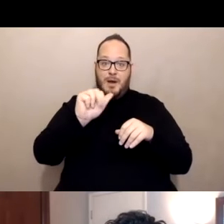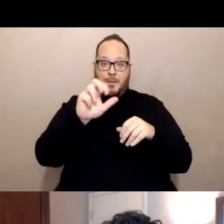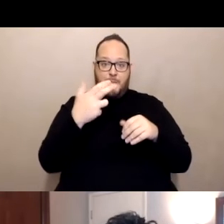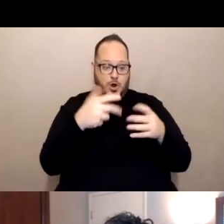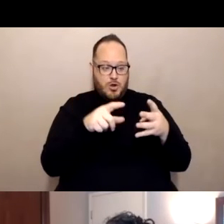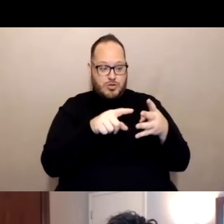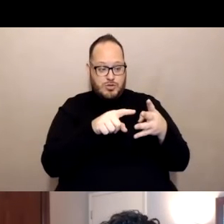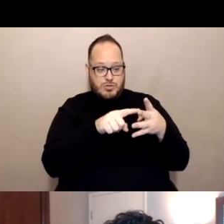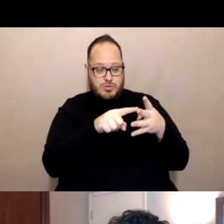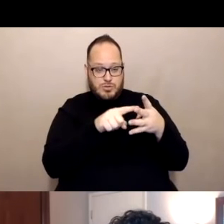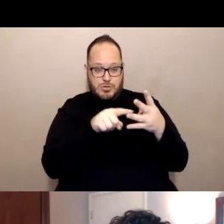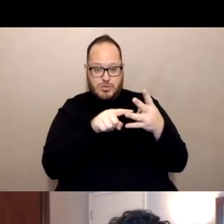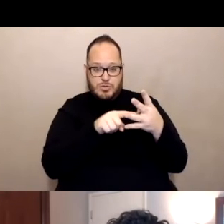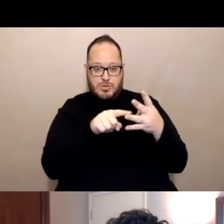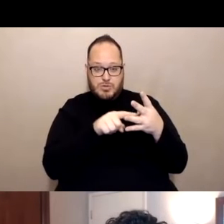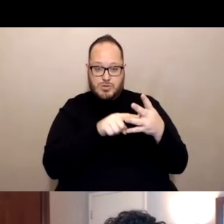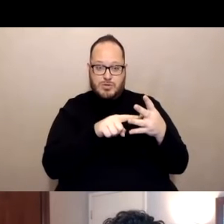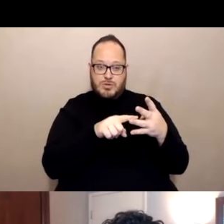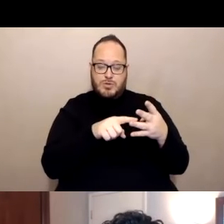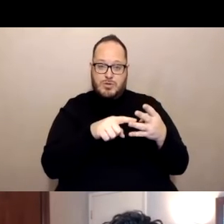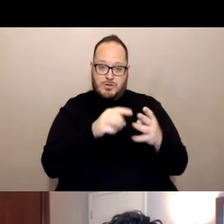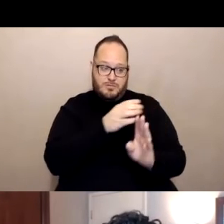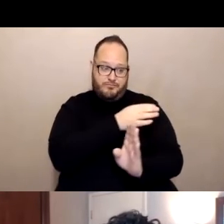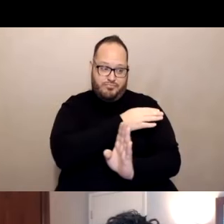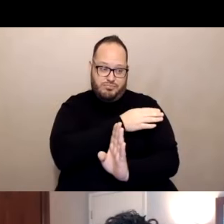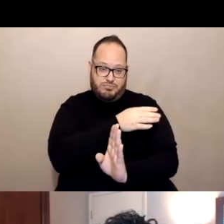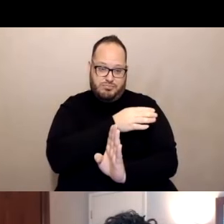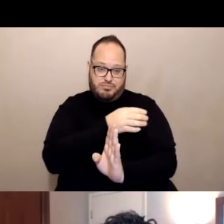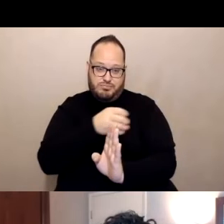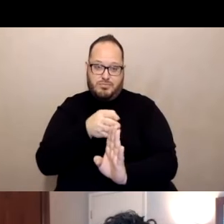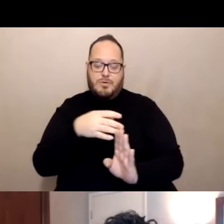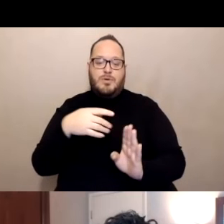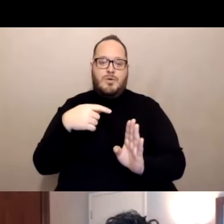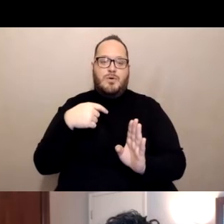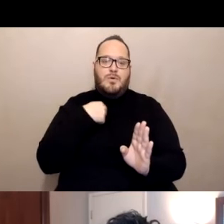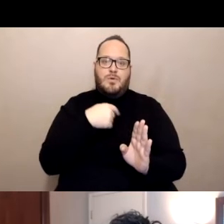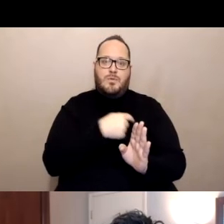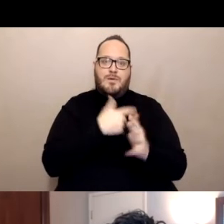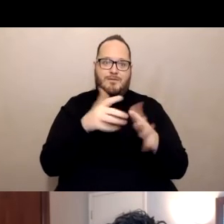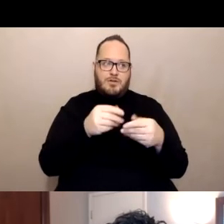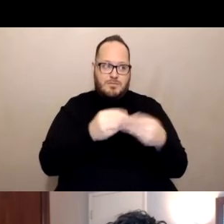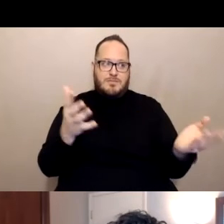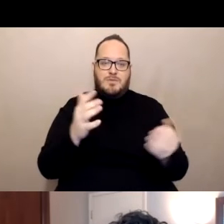closing in on 14 million people that had received their vaccination doses so far.